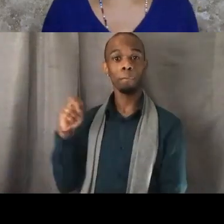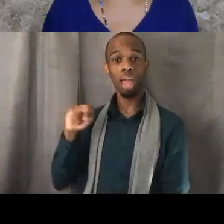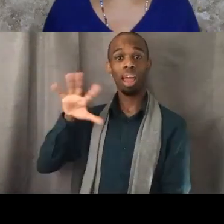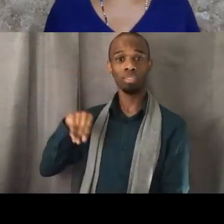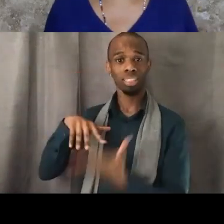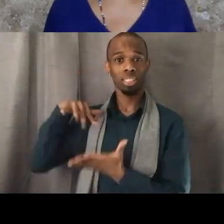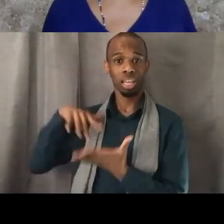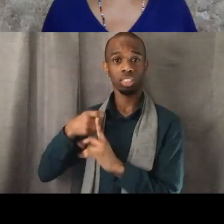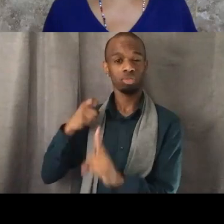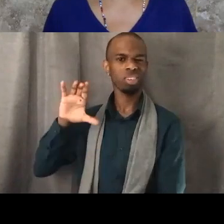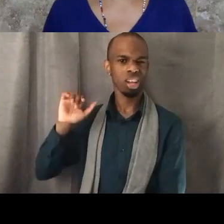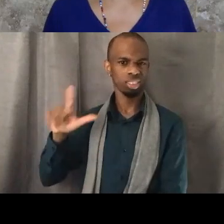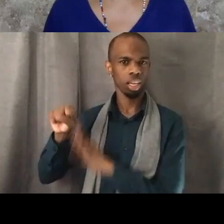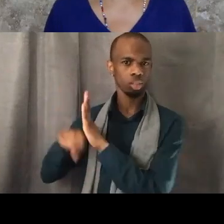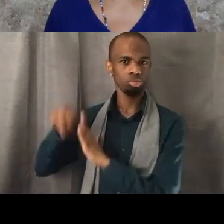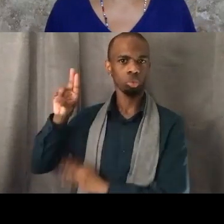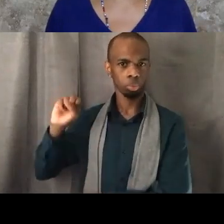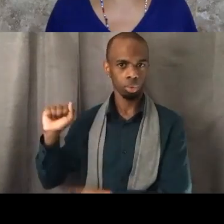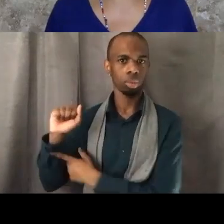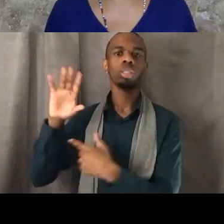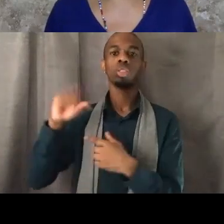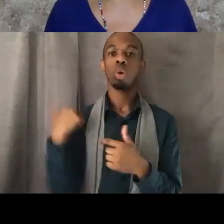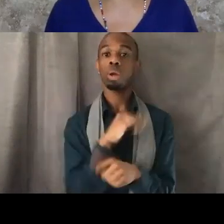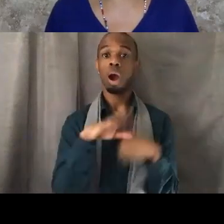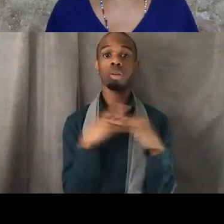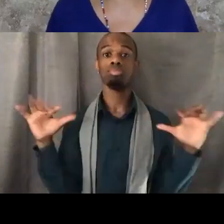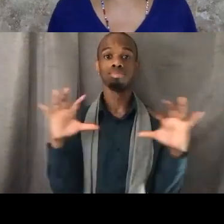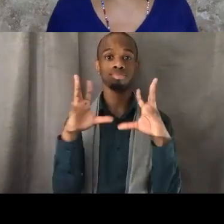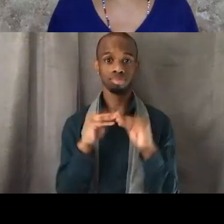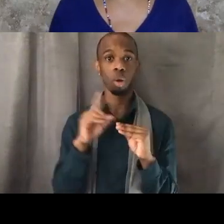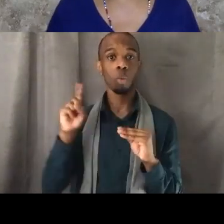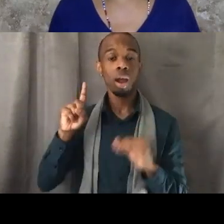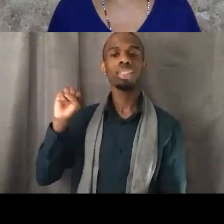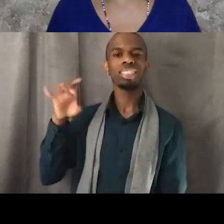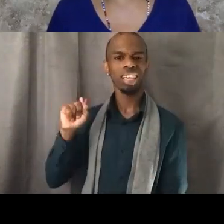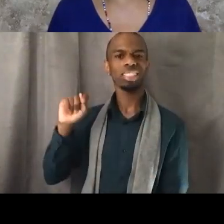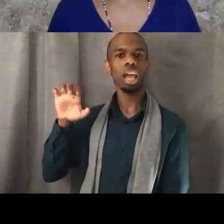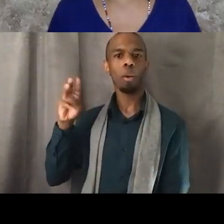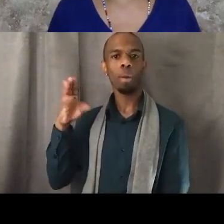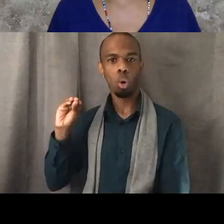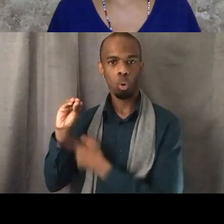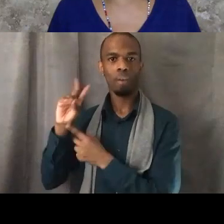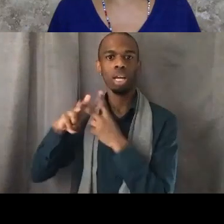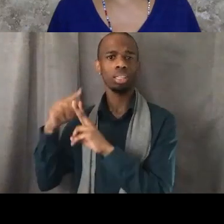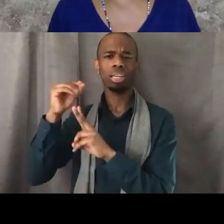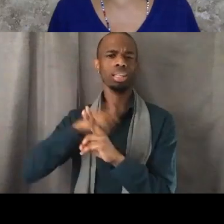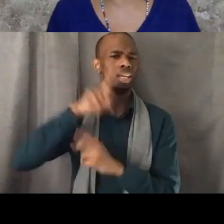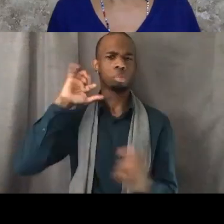and all of us wind up meeting at St. Elmo Village, and by all of us I mean like 30 people, right?